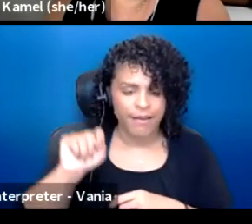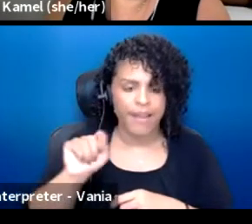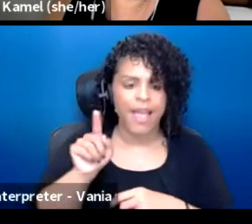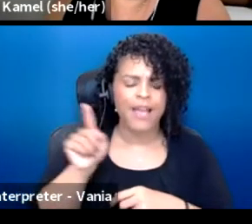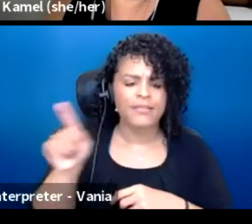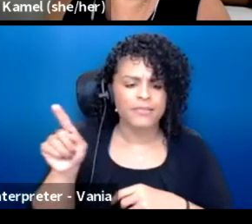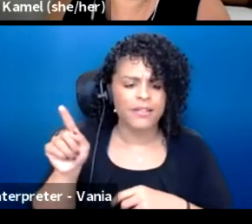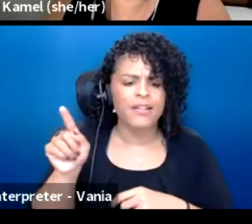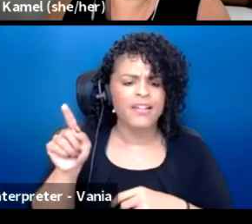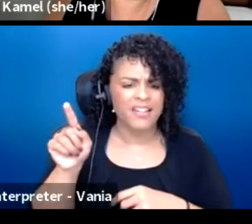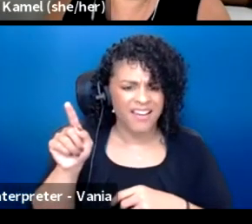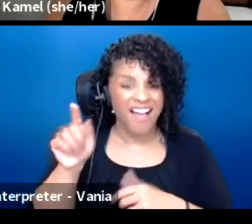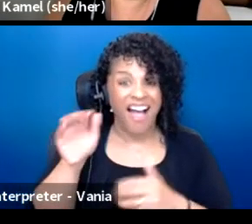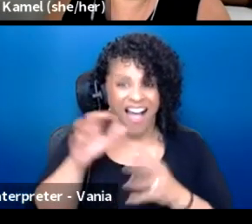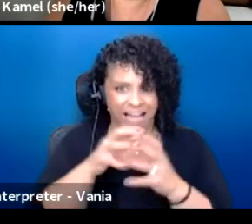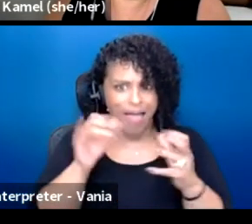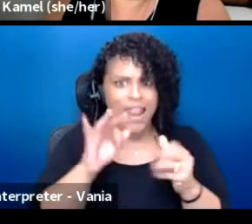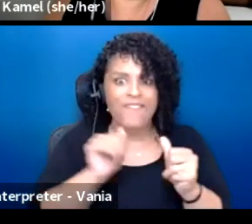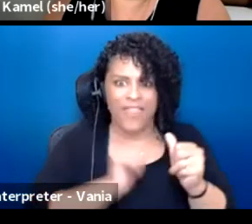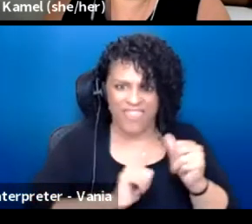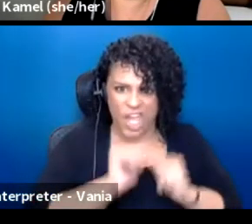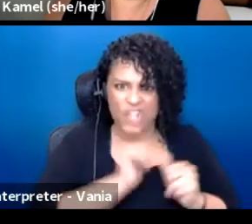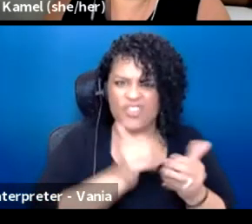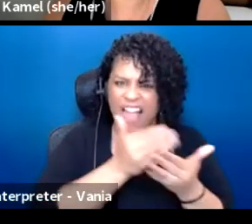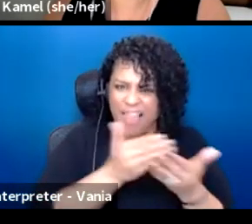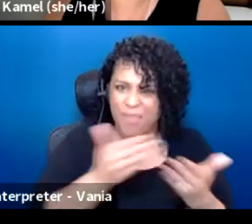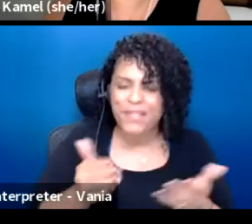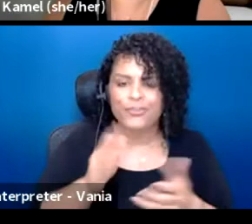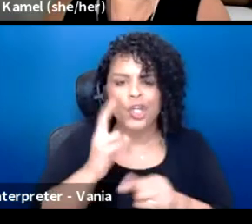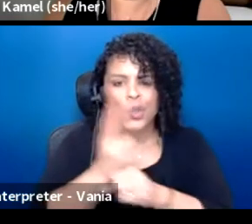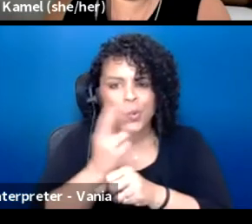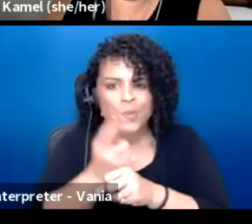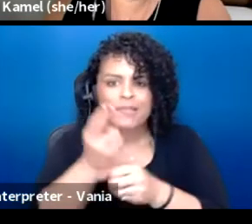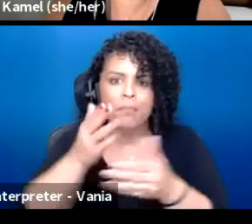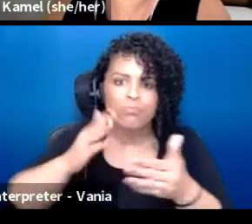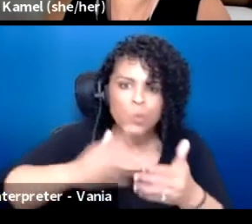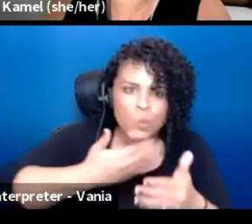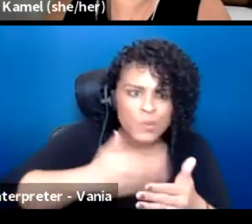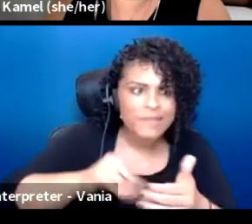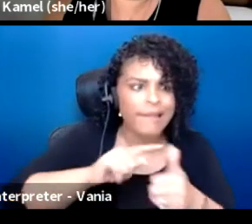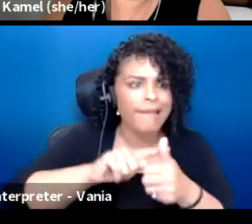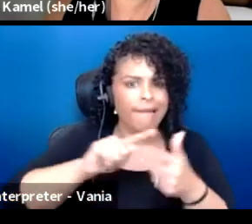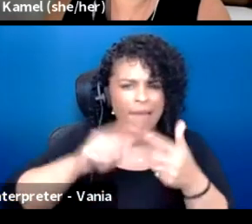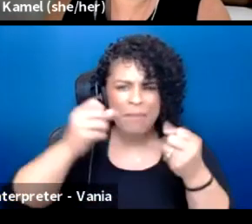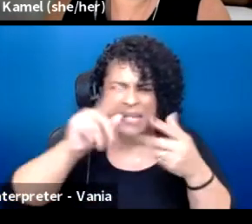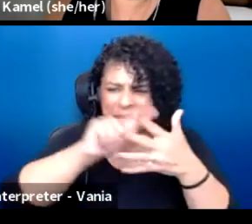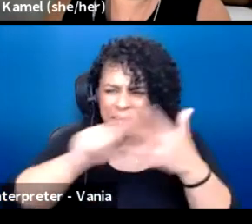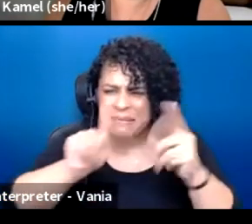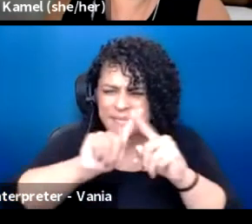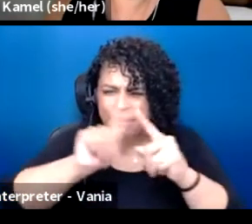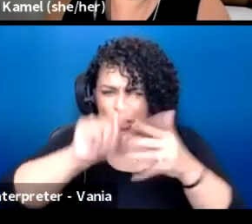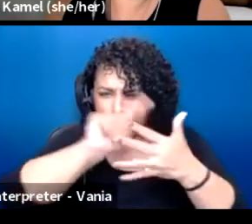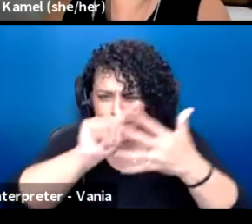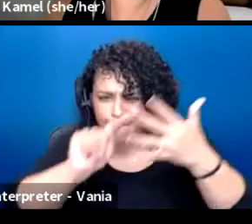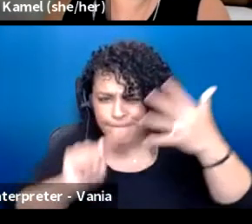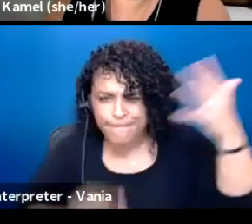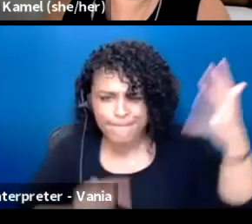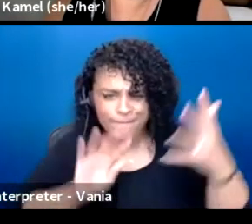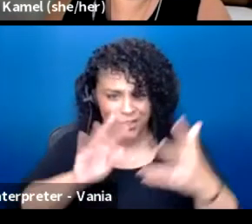it takes a lot of theatrical elements. It uses music, it uses all these different elements that you'd see in a theater.